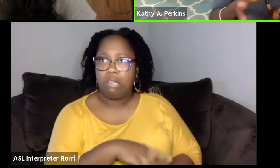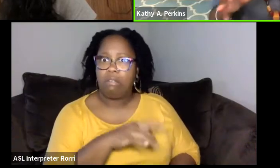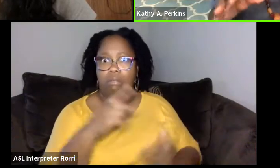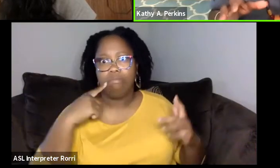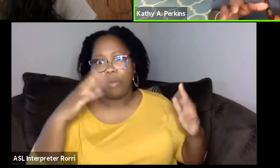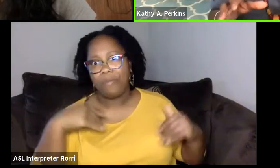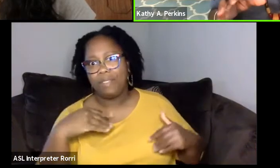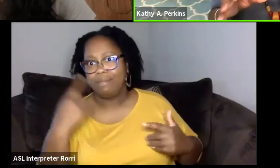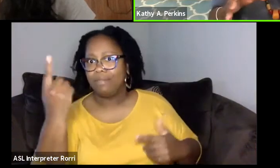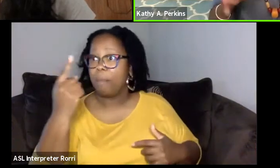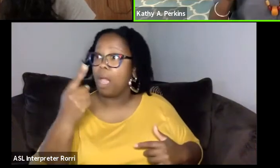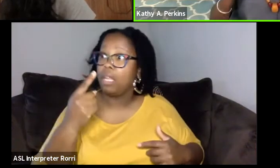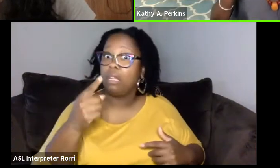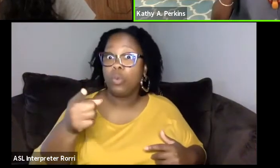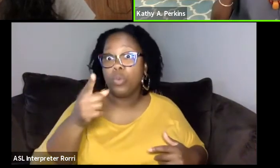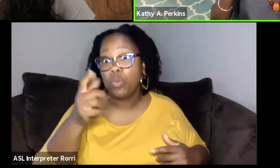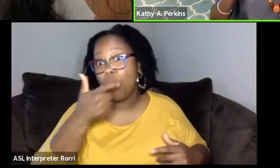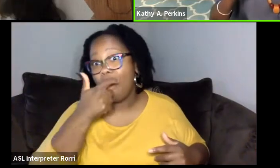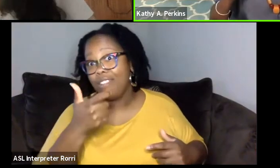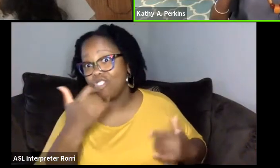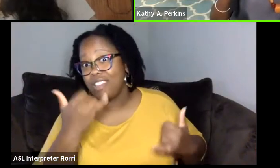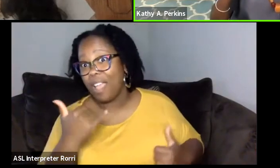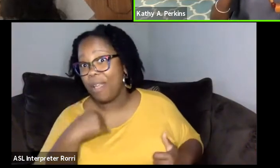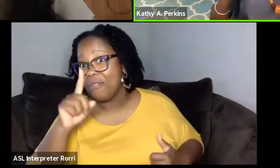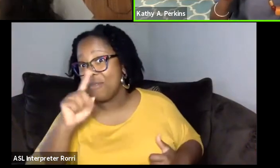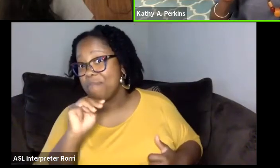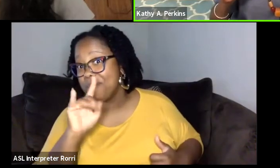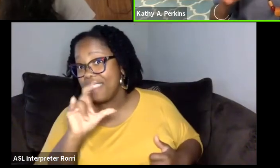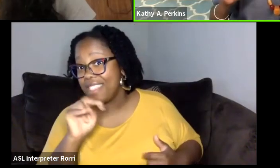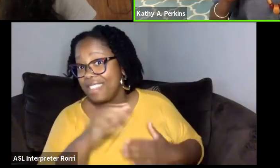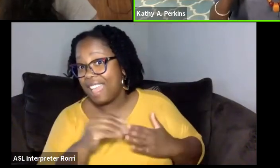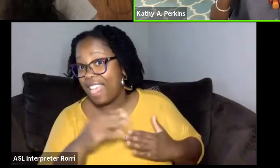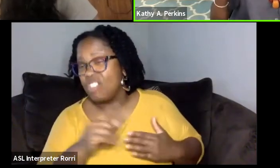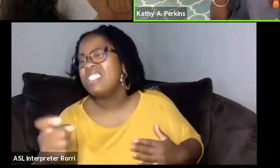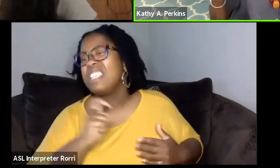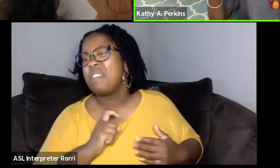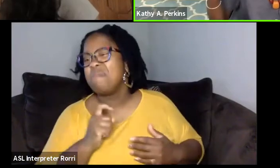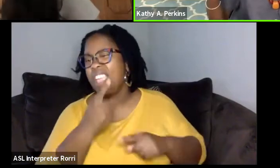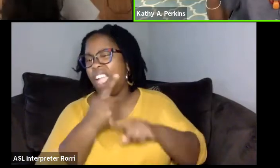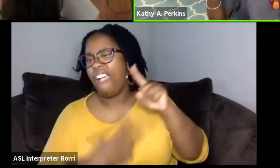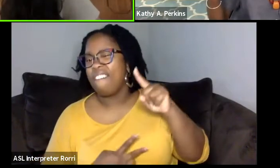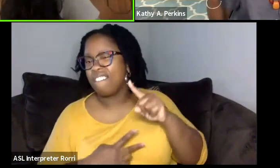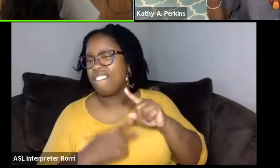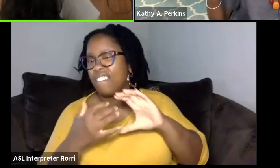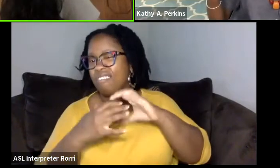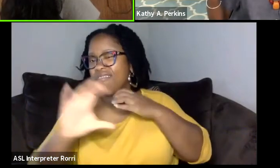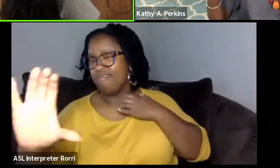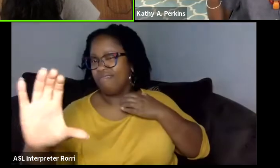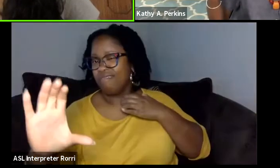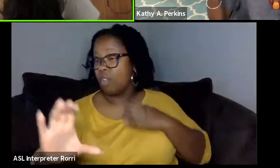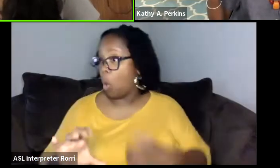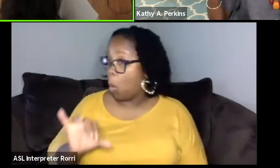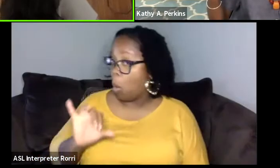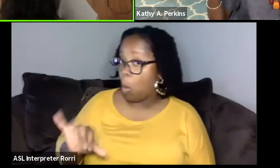somebody out there listening who has a million dollars, can I have half of it? I would love- We have million dollar people listening